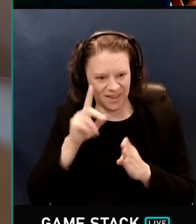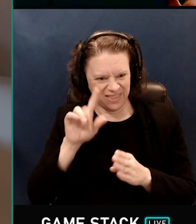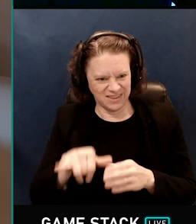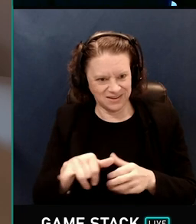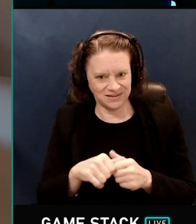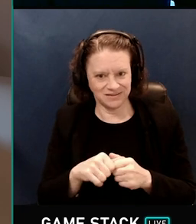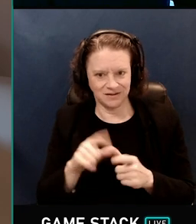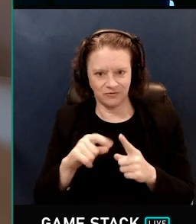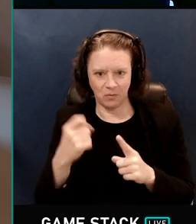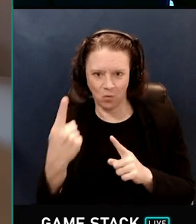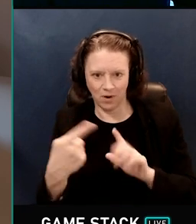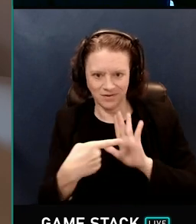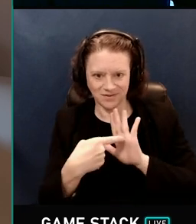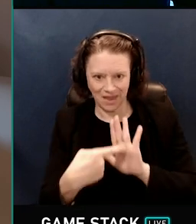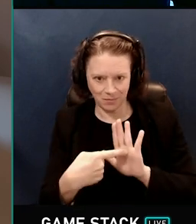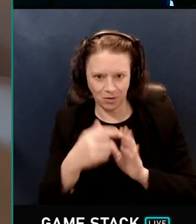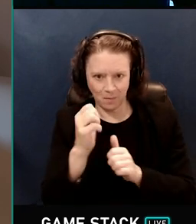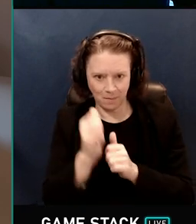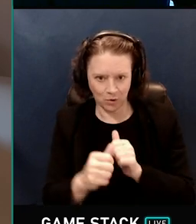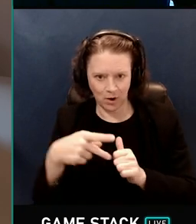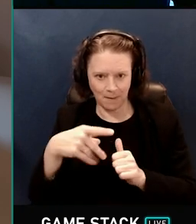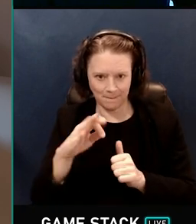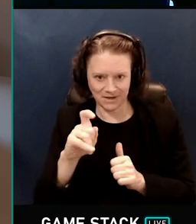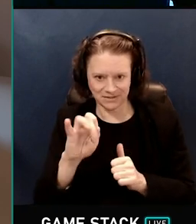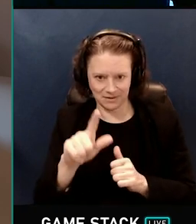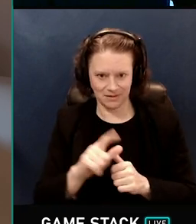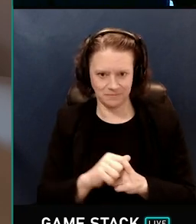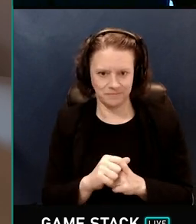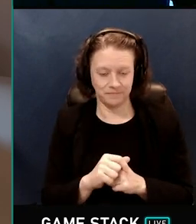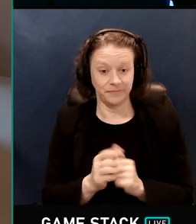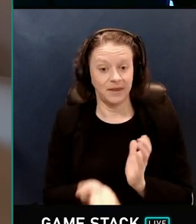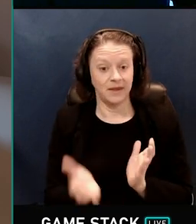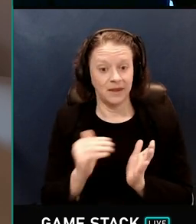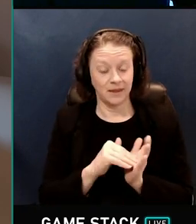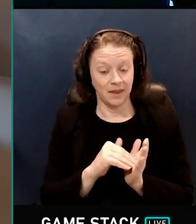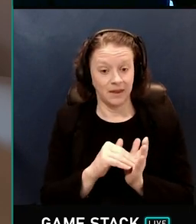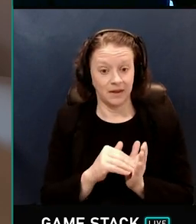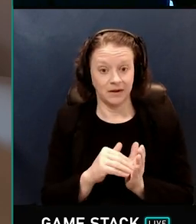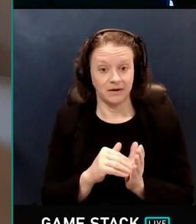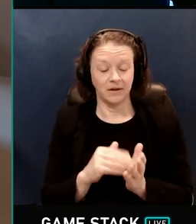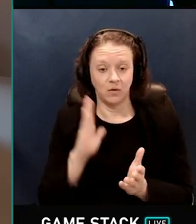get a result like this from one sample per pixel. So again, there